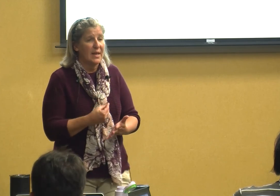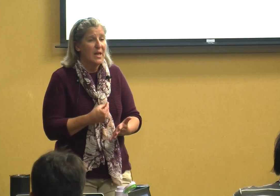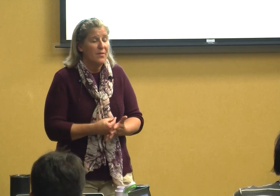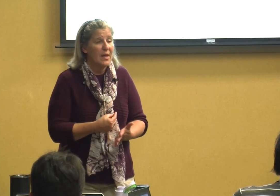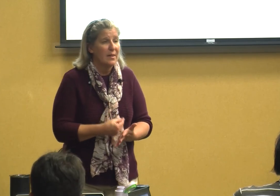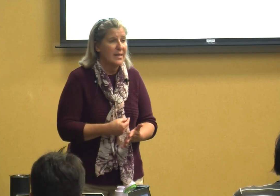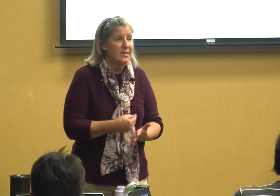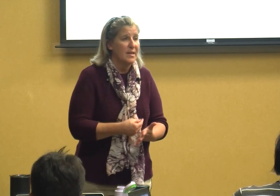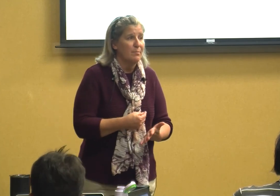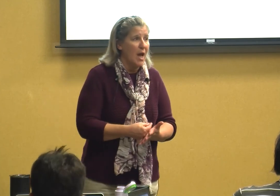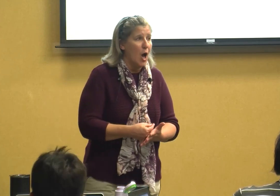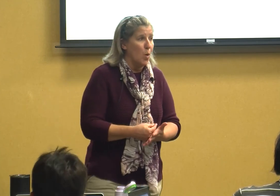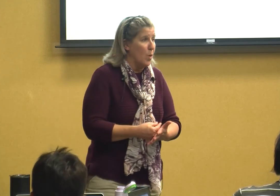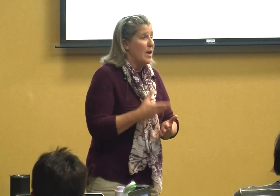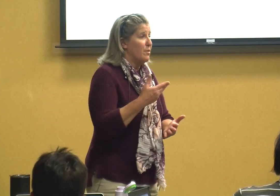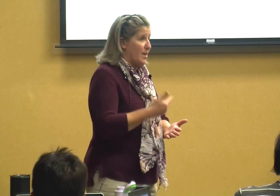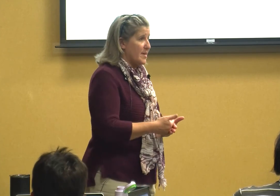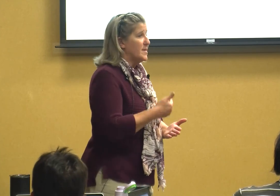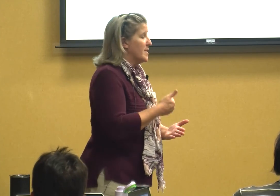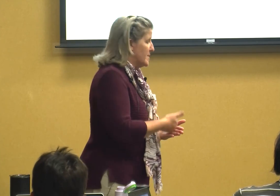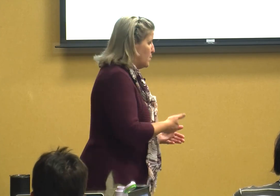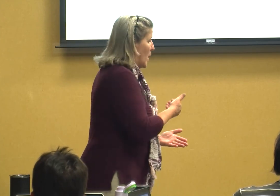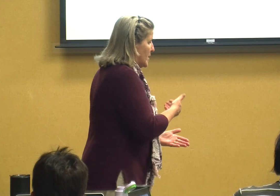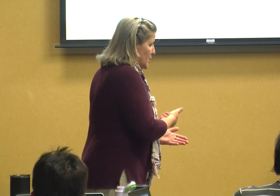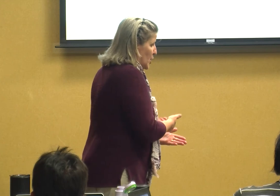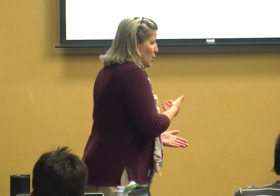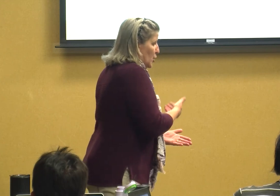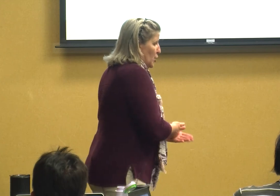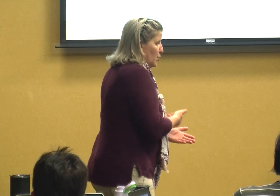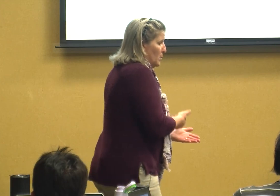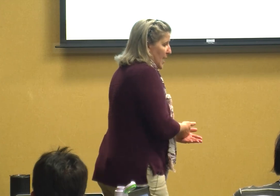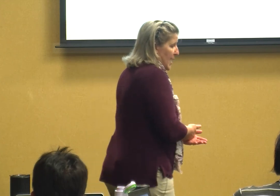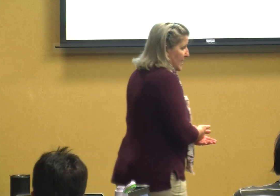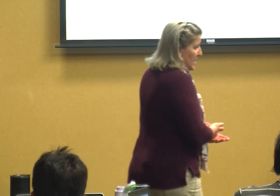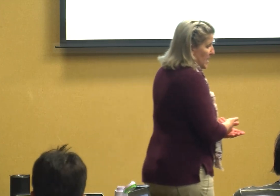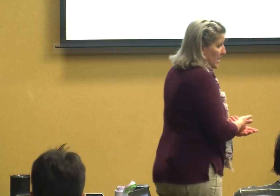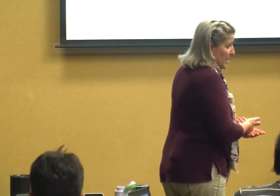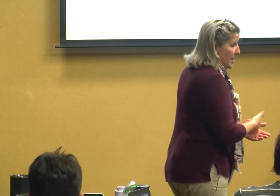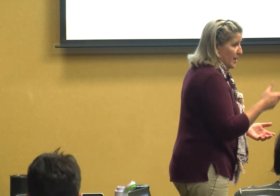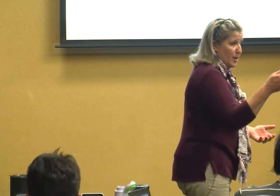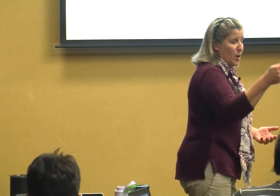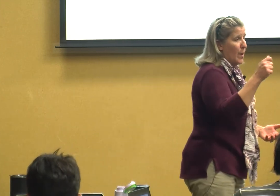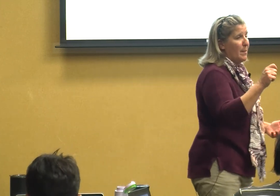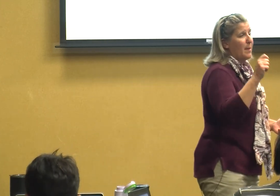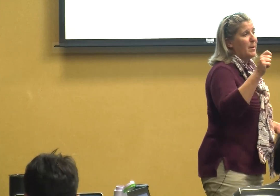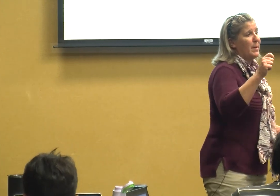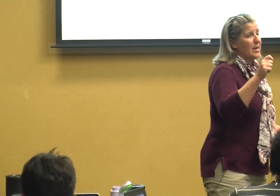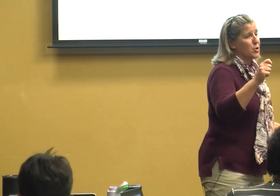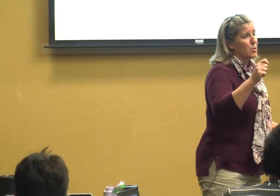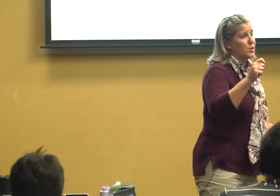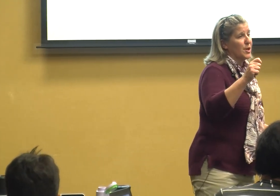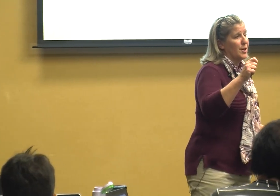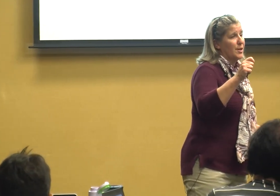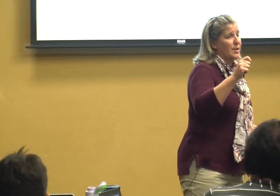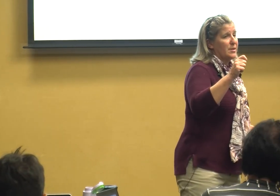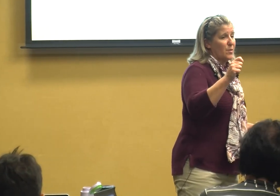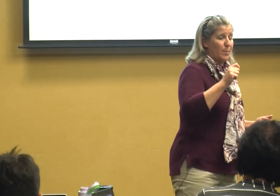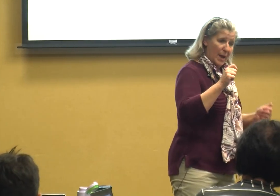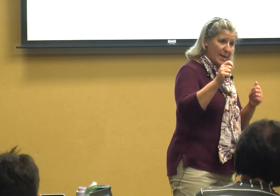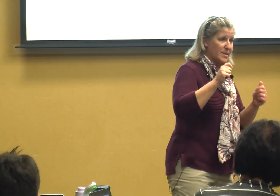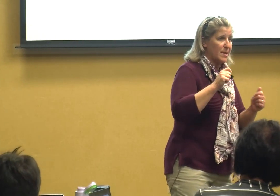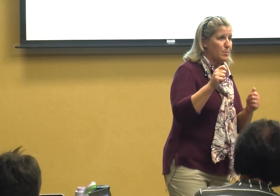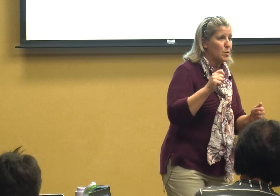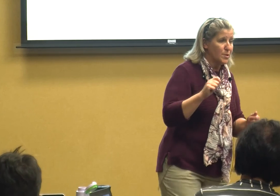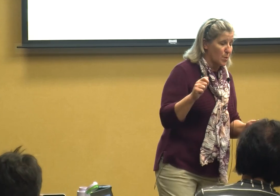that lets them know this is what you need you know it may be pictures so the pet symbols or